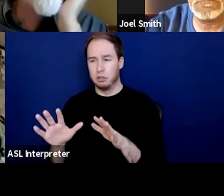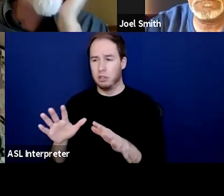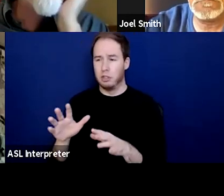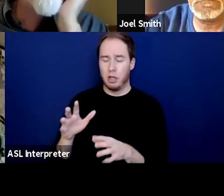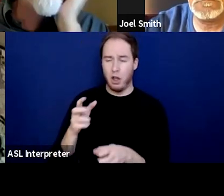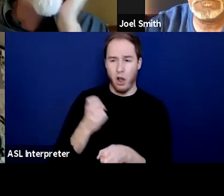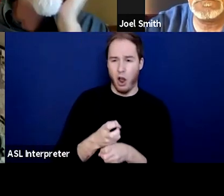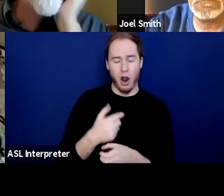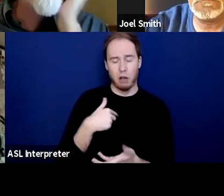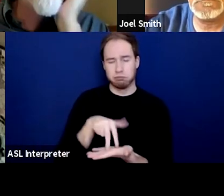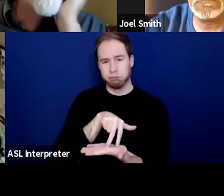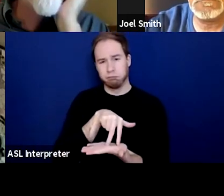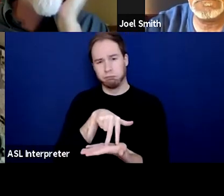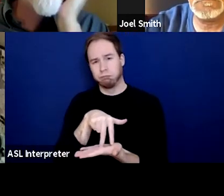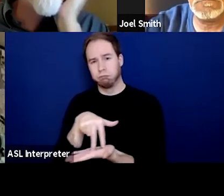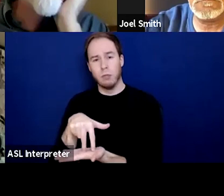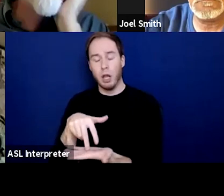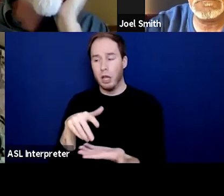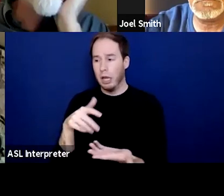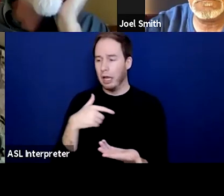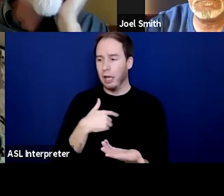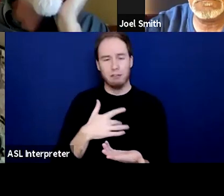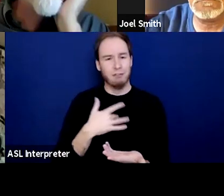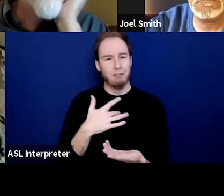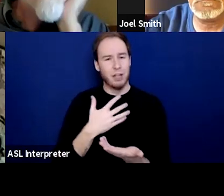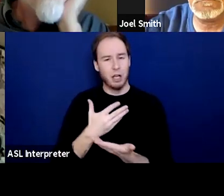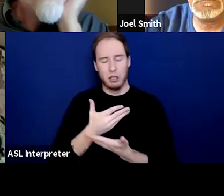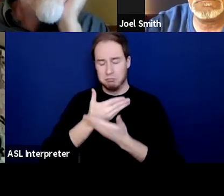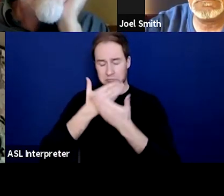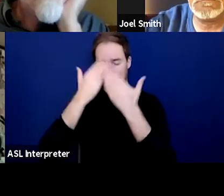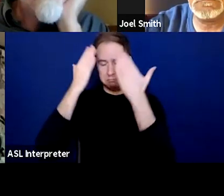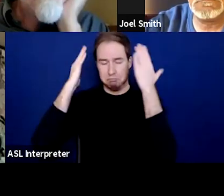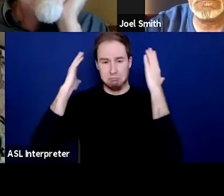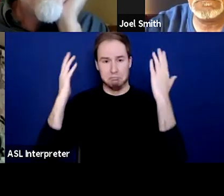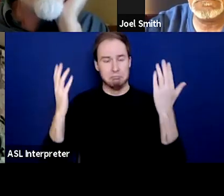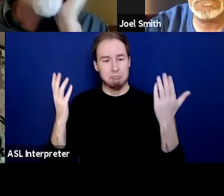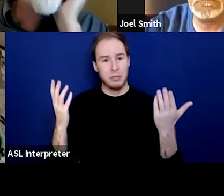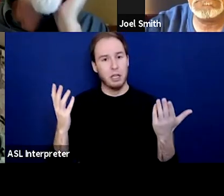I just, I didn't know where to turn. And frankly, I had a lot of suicidal ideation